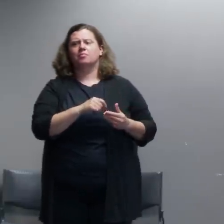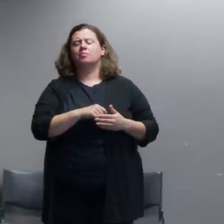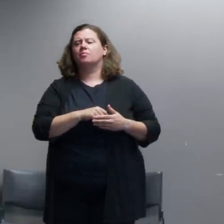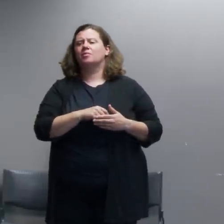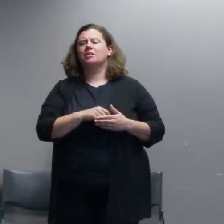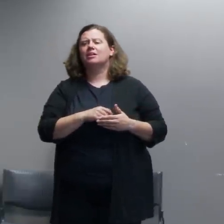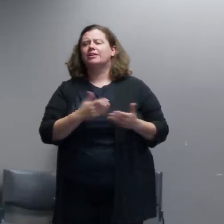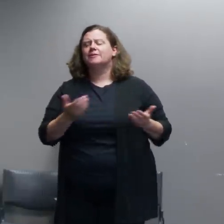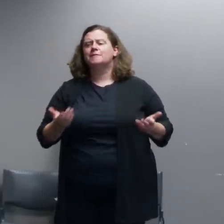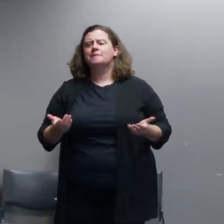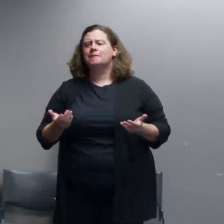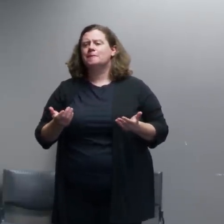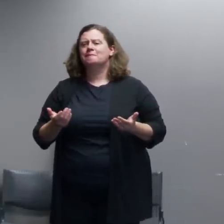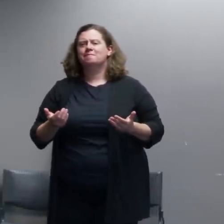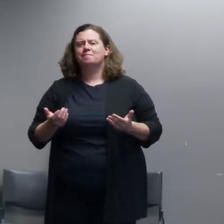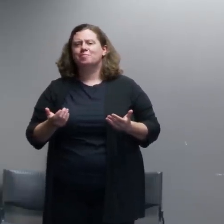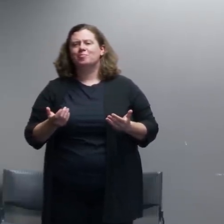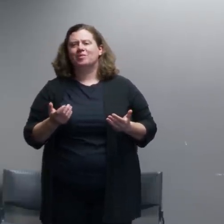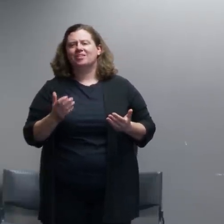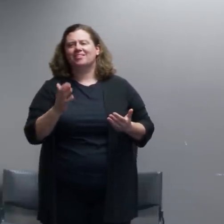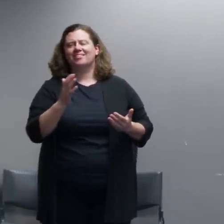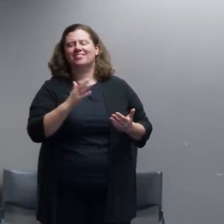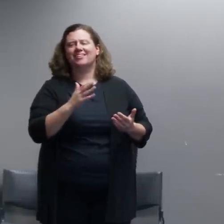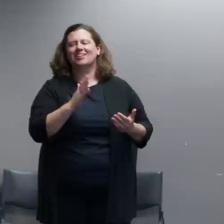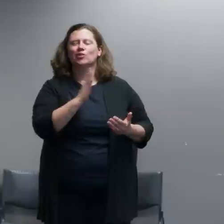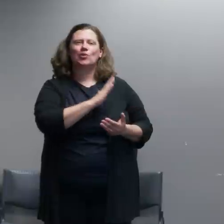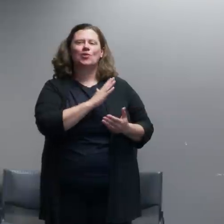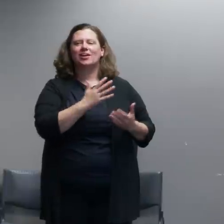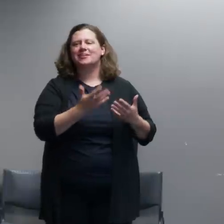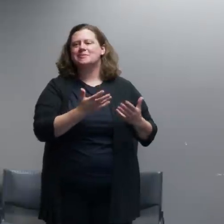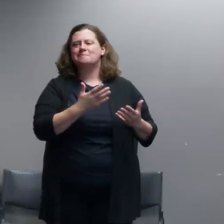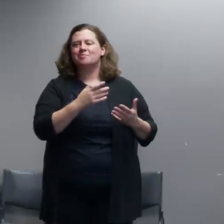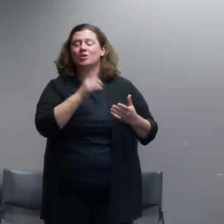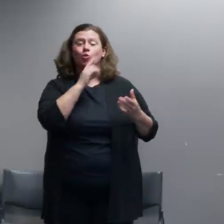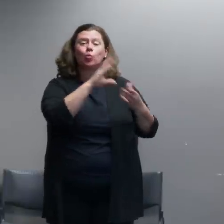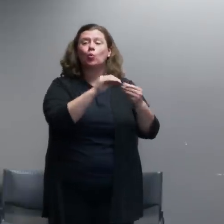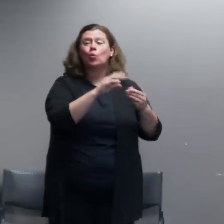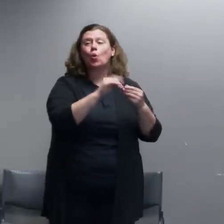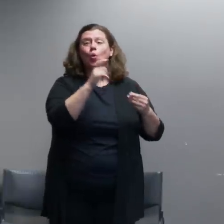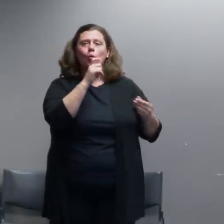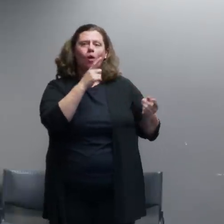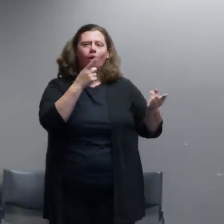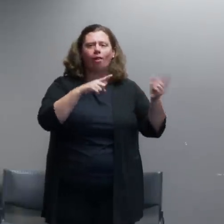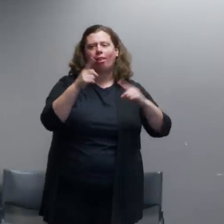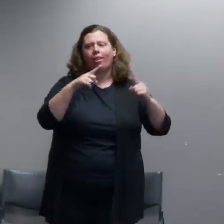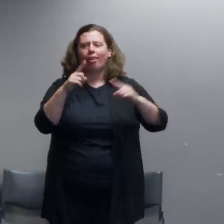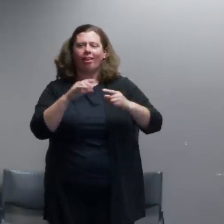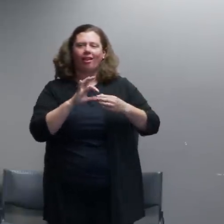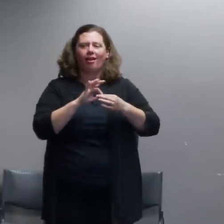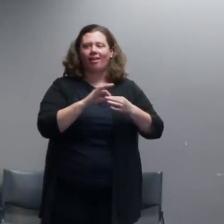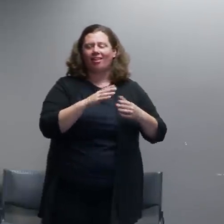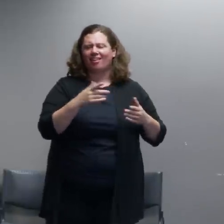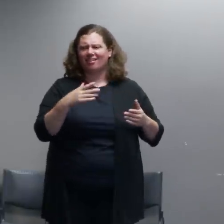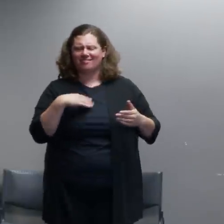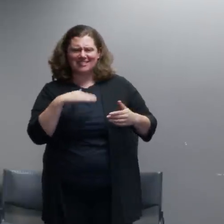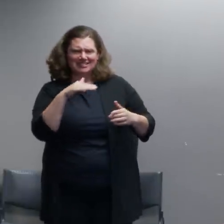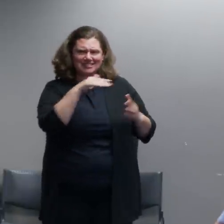that efforts to dialogue with uh organizers doesn't work what actually have you done to